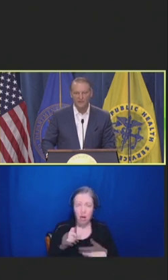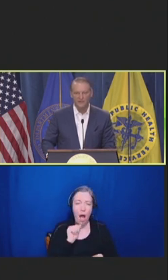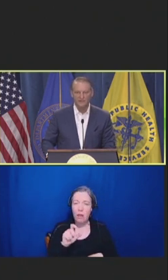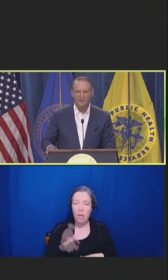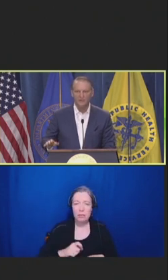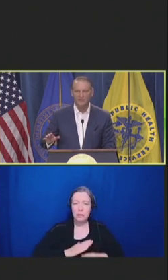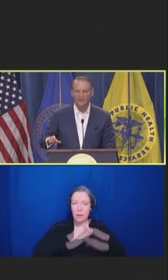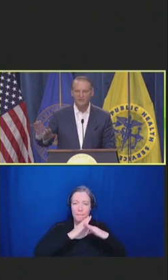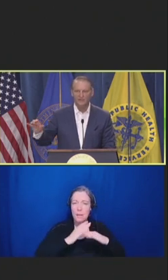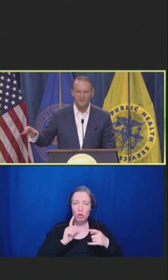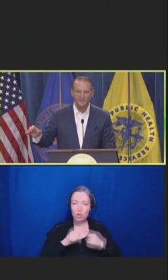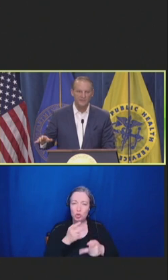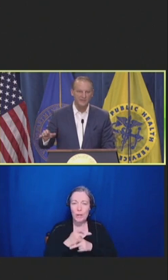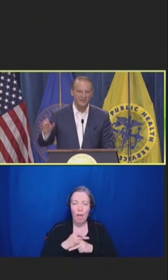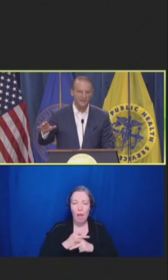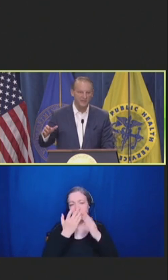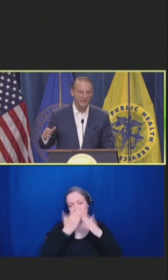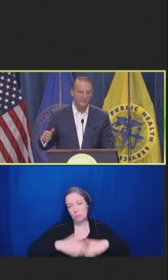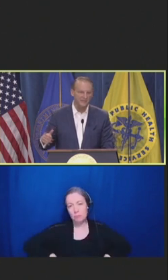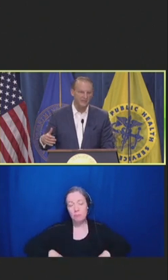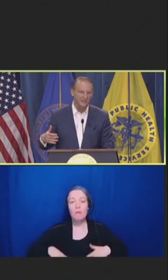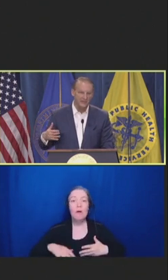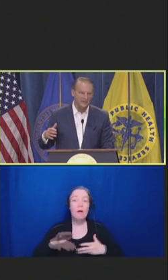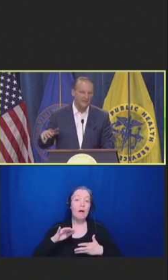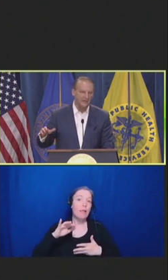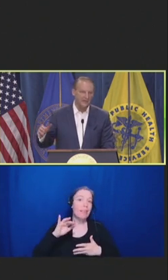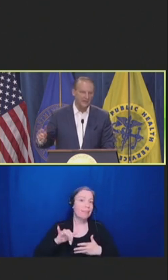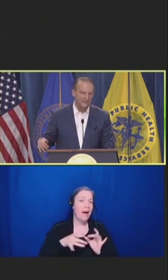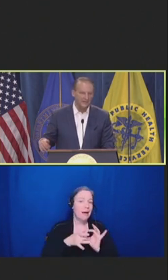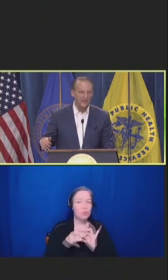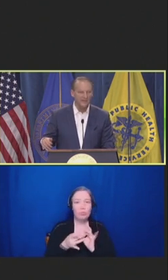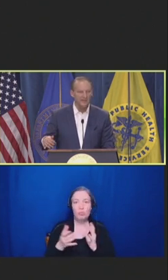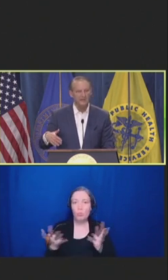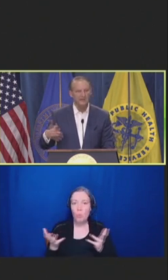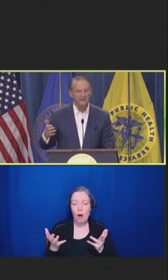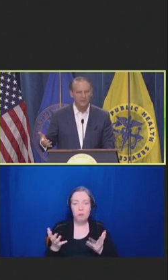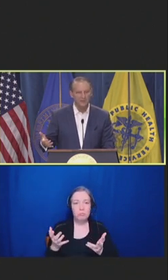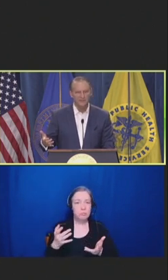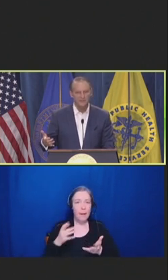And a lot of this is in benefit design and payment design, timing, the ability to do